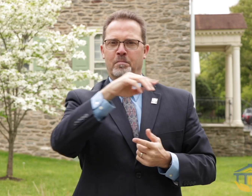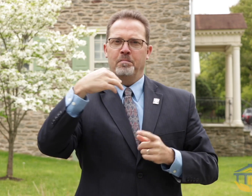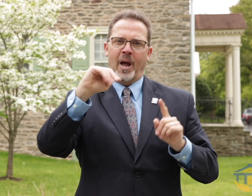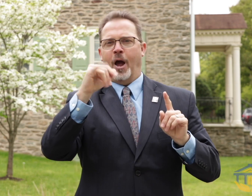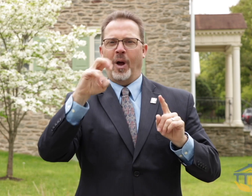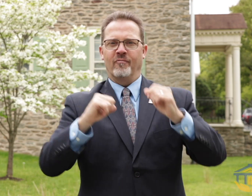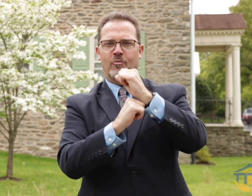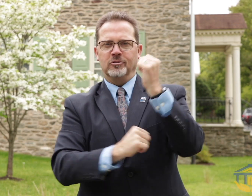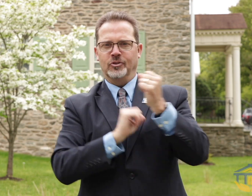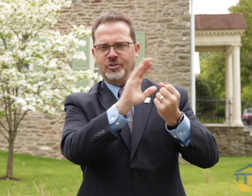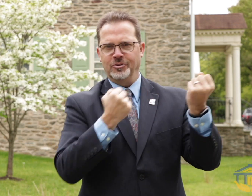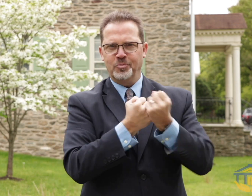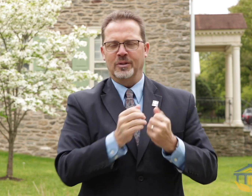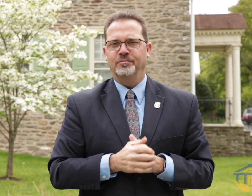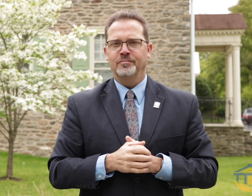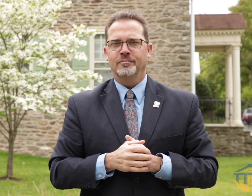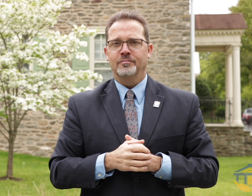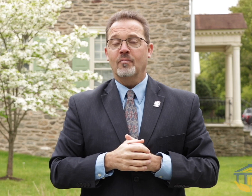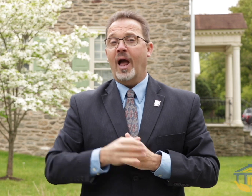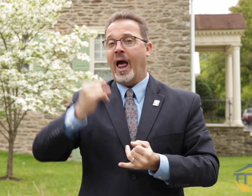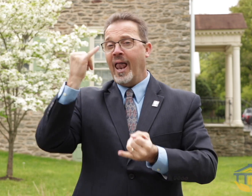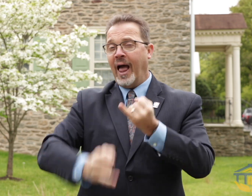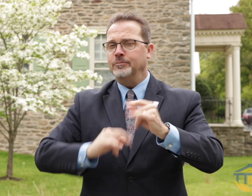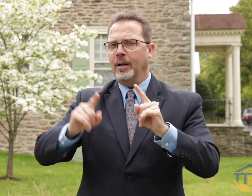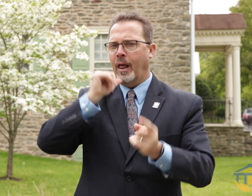also recognizes Deaf education. Thank you to the Maguire Foundation for